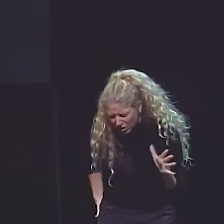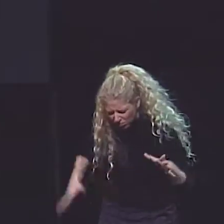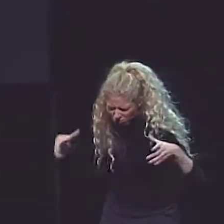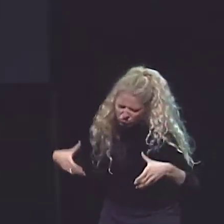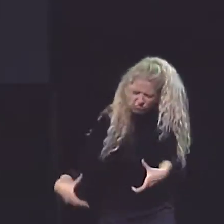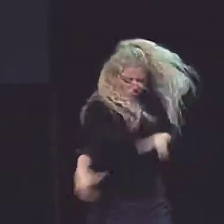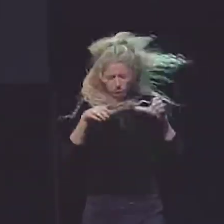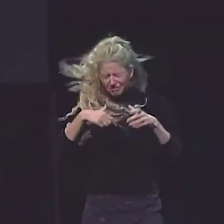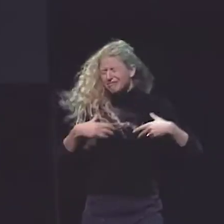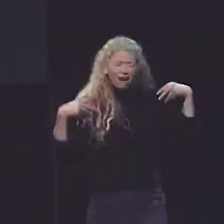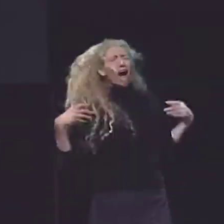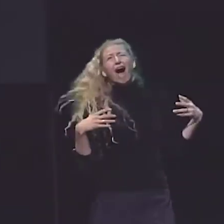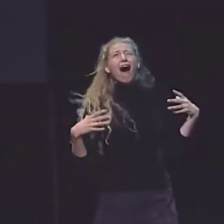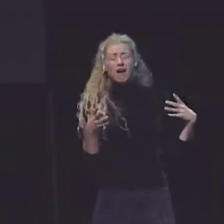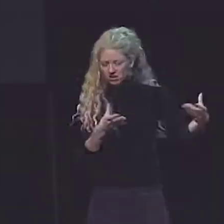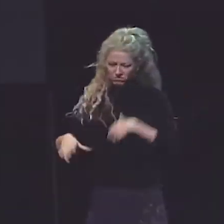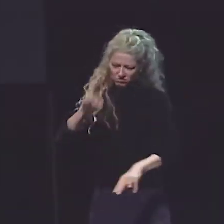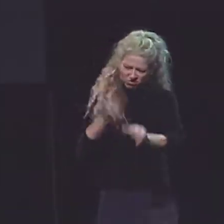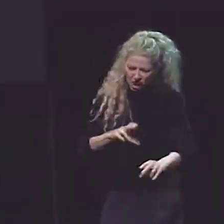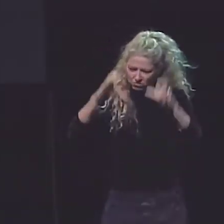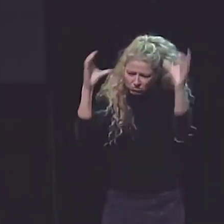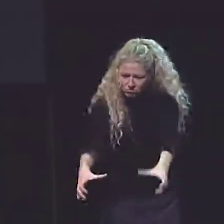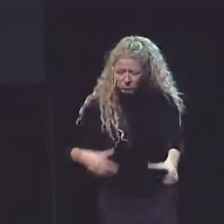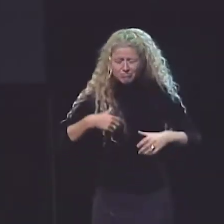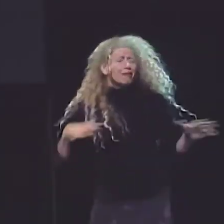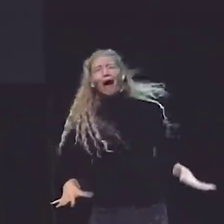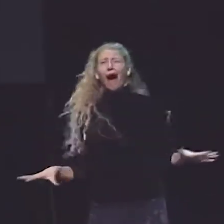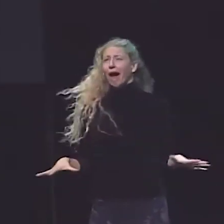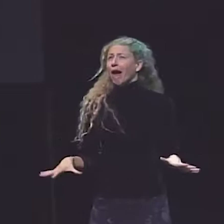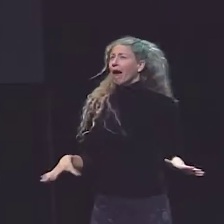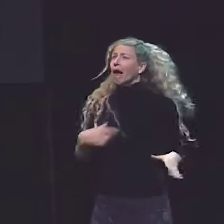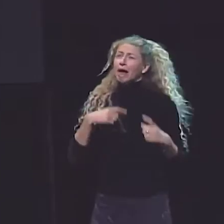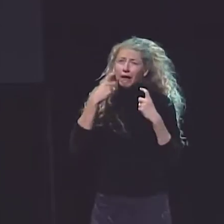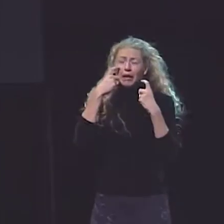OH, IT HURT SO BADLY. AND THEN HE STANDS ME UP AND HE SITS ME DOWN AGAIN.